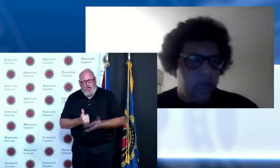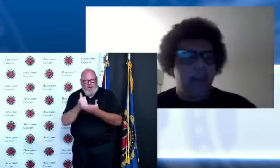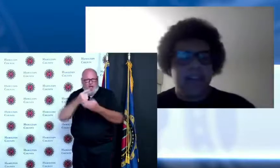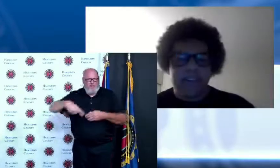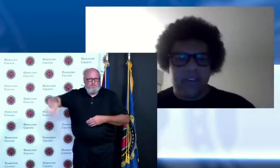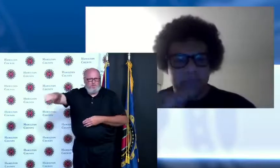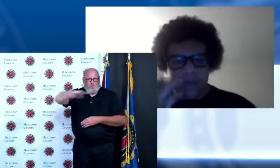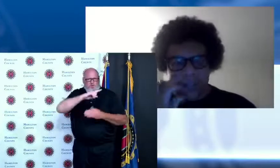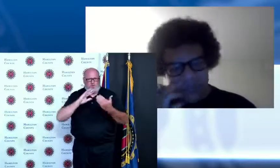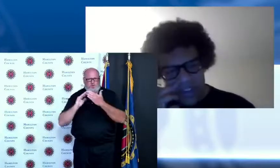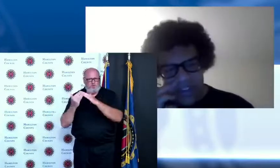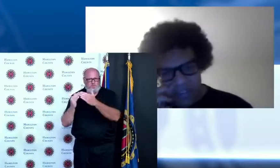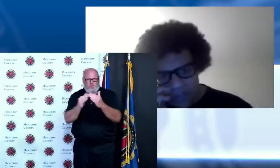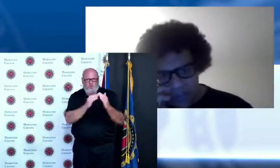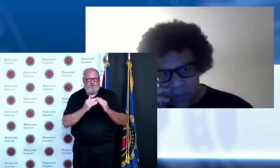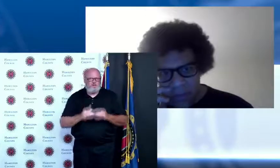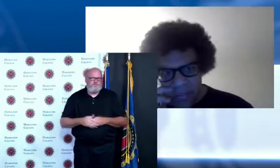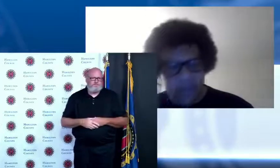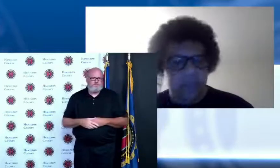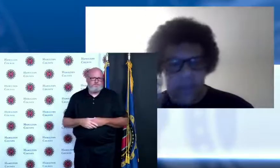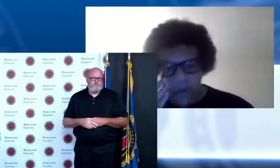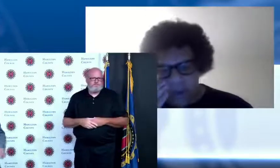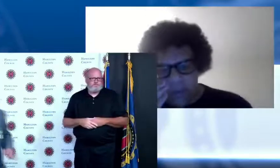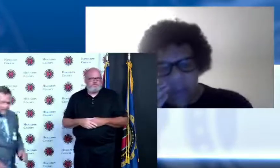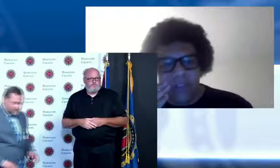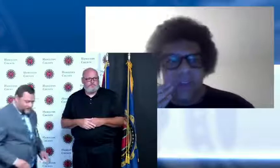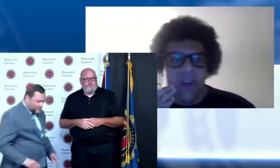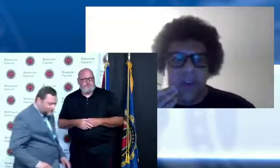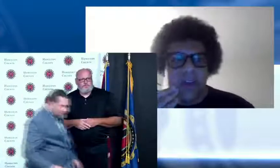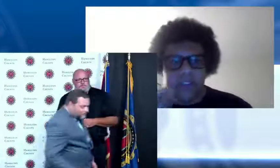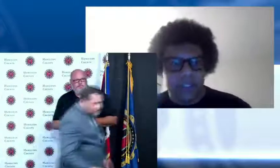if you know I like to hear from if Denise is available I like to hear her thoughts on